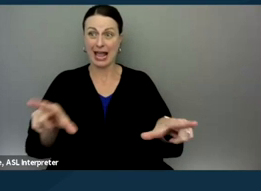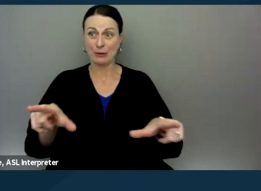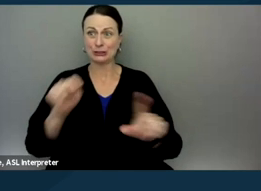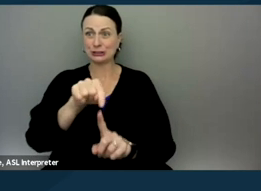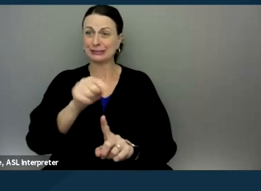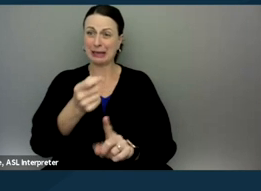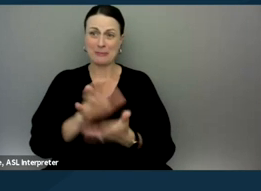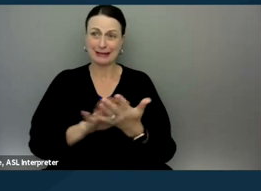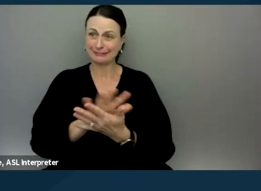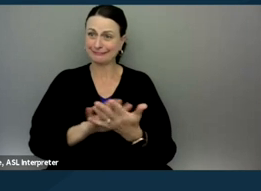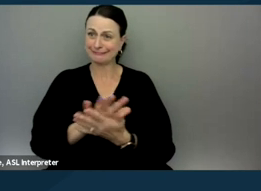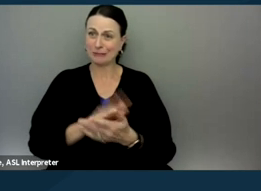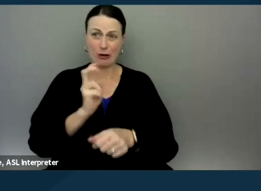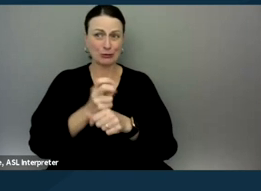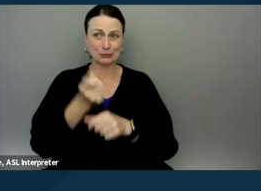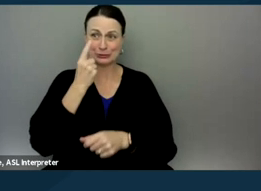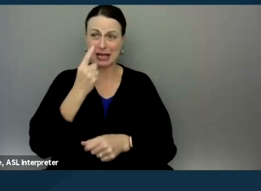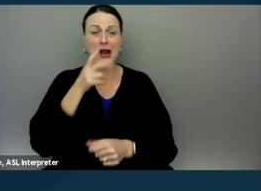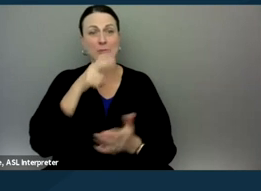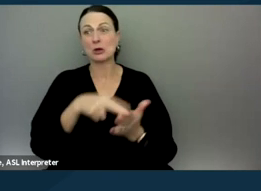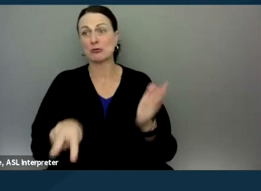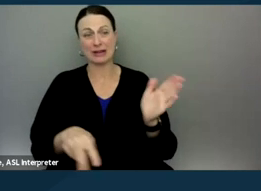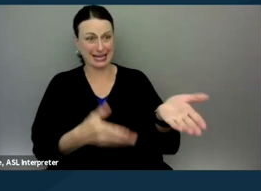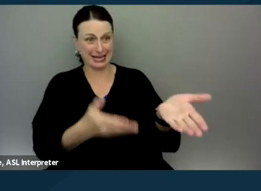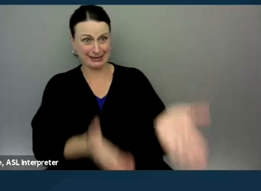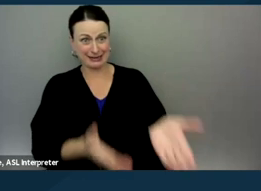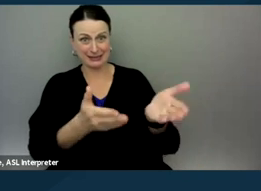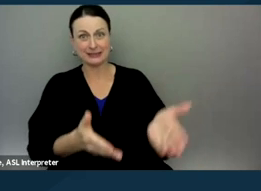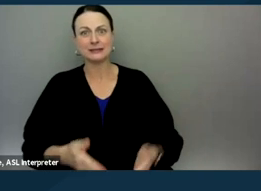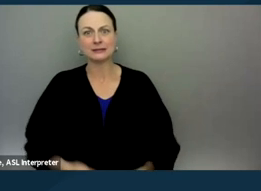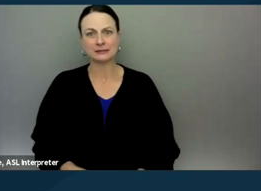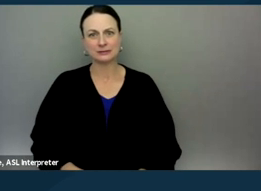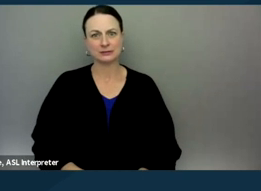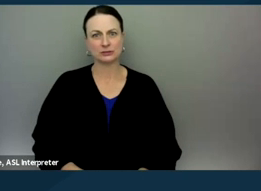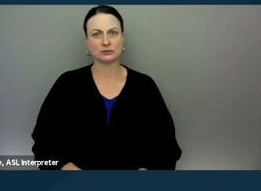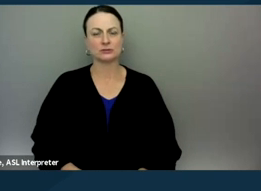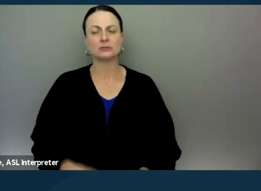I'm gonna read it out loud just because I think it's good as an exercise for us to walk through the language.